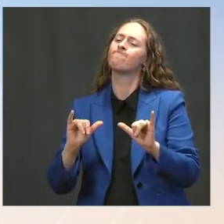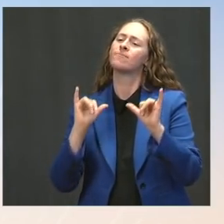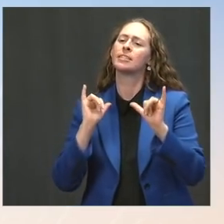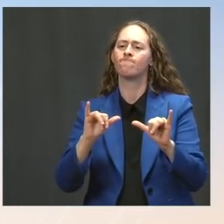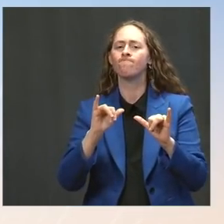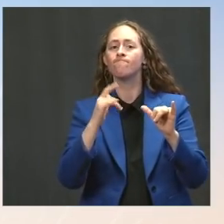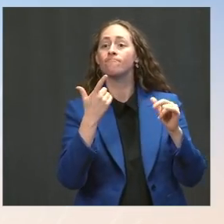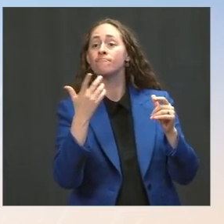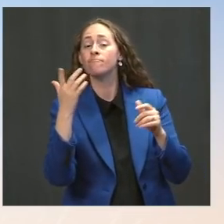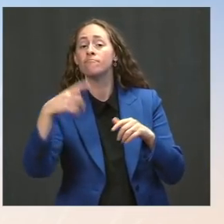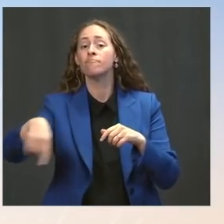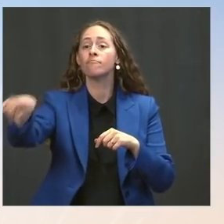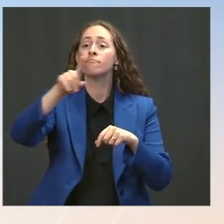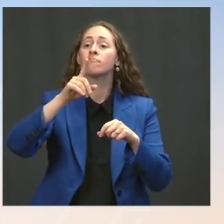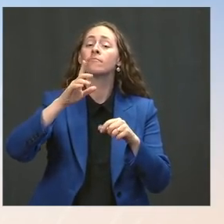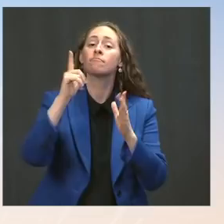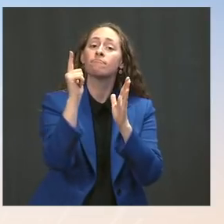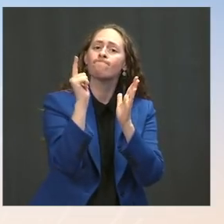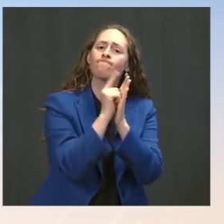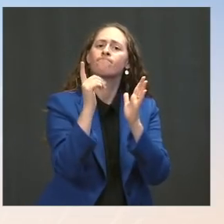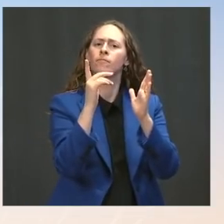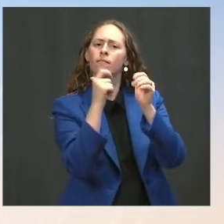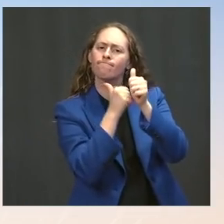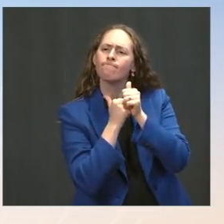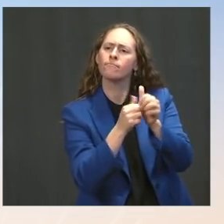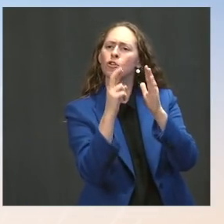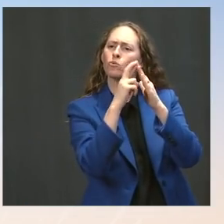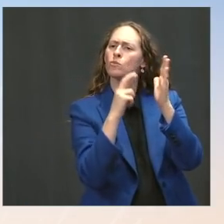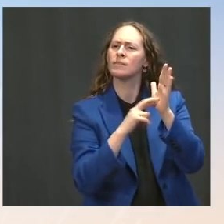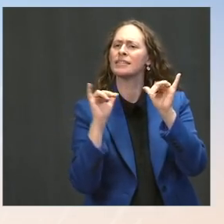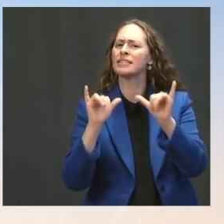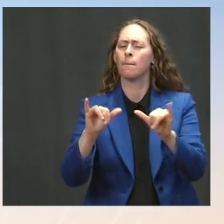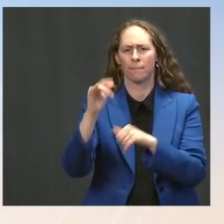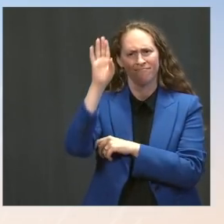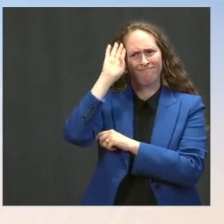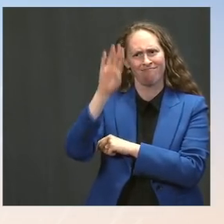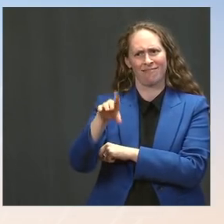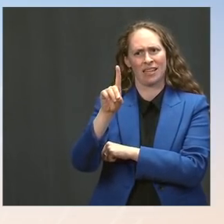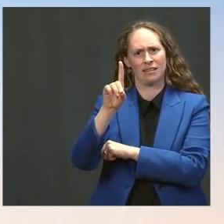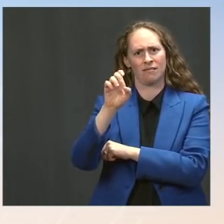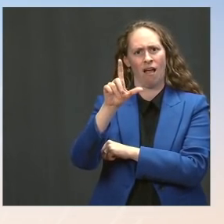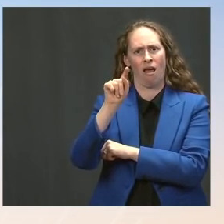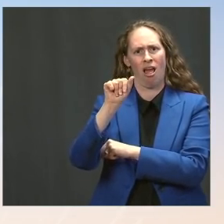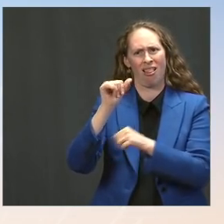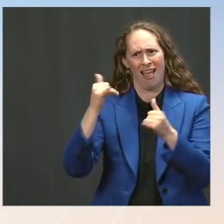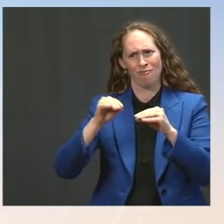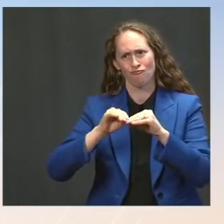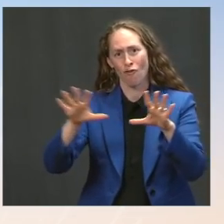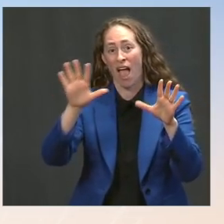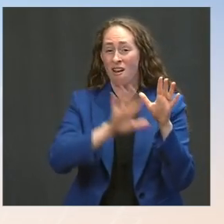The more transmissible Delta variant is spreading both here and around the world. Driven by the Delta variant, cases are rising here at home,